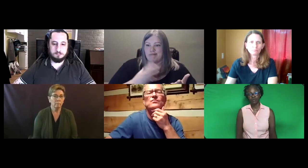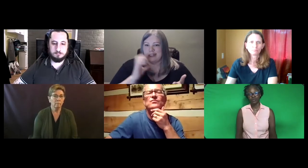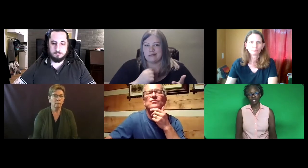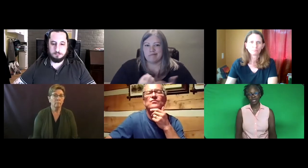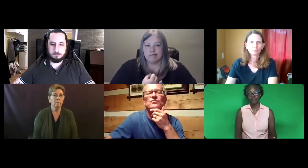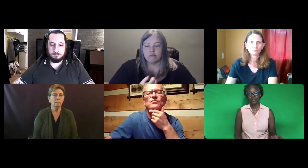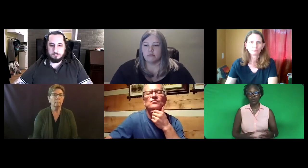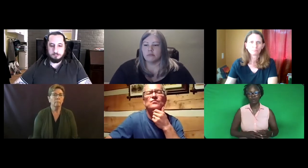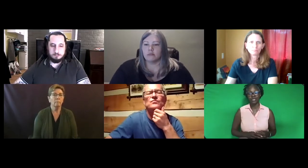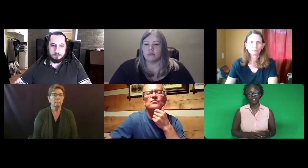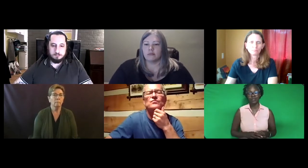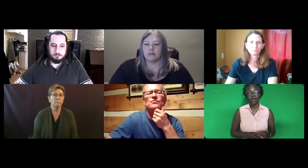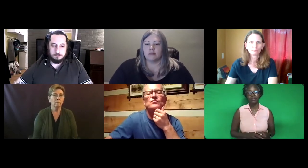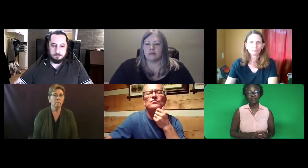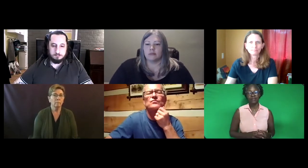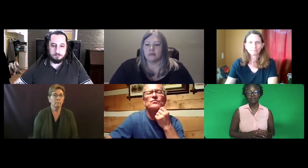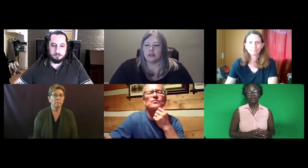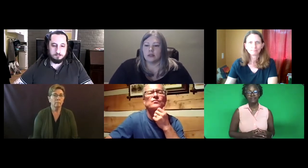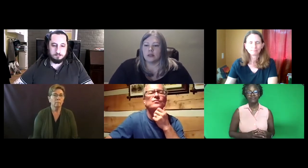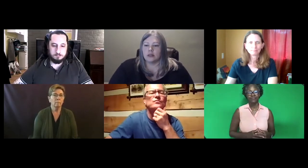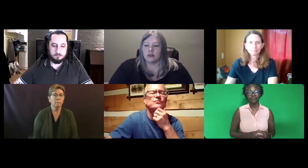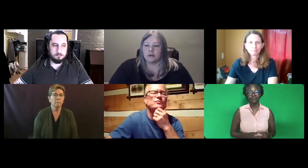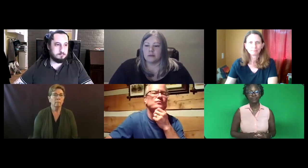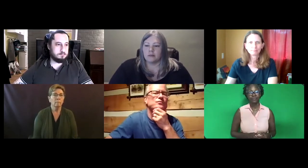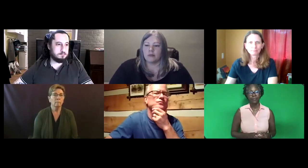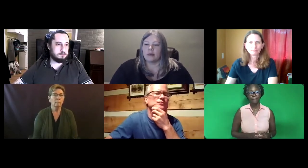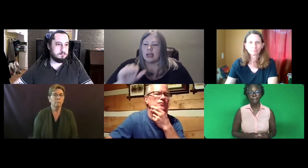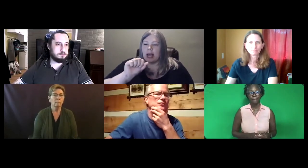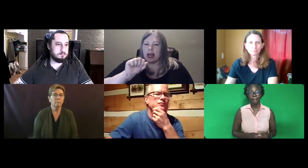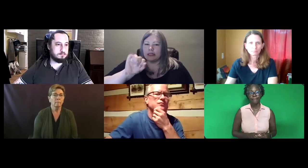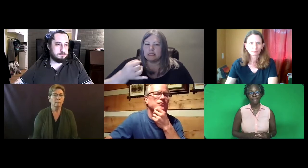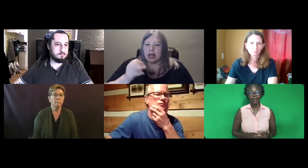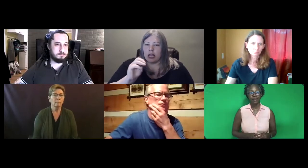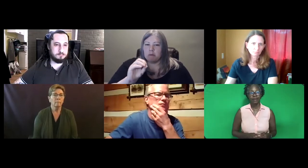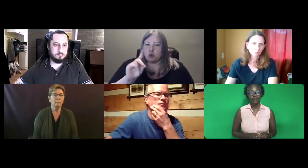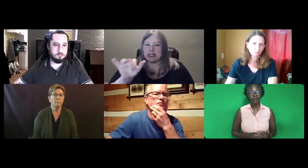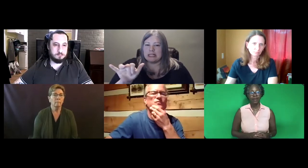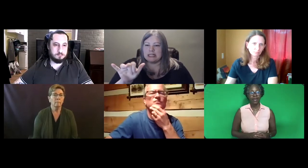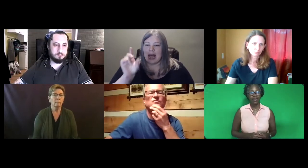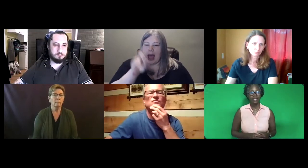for the Deaf for their website as well.